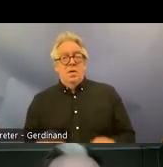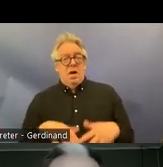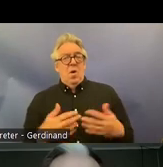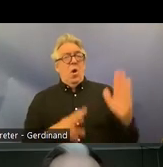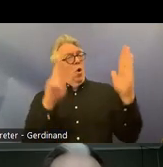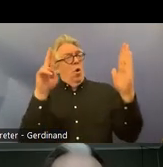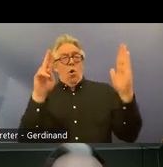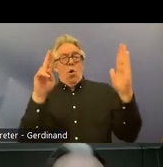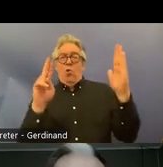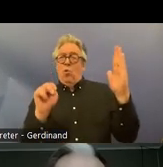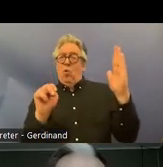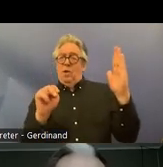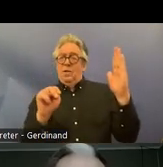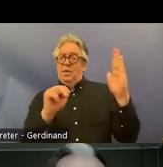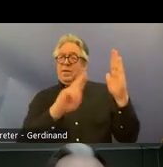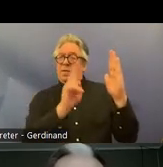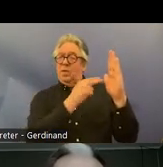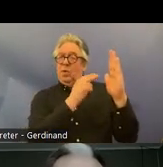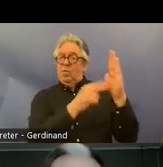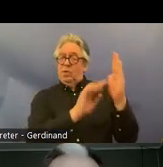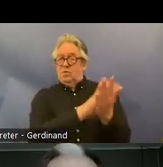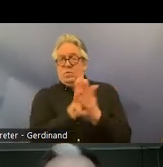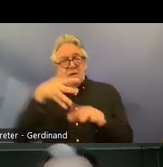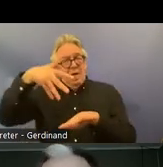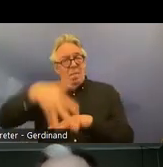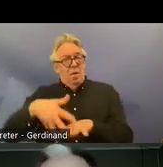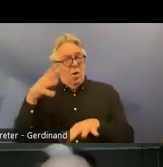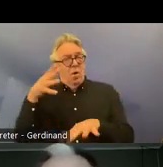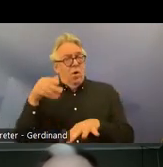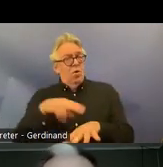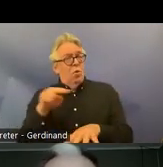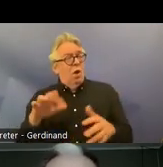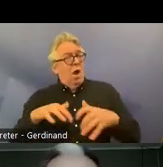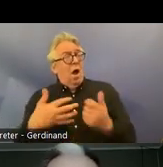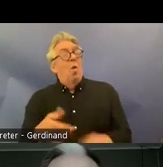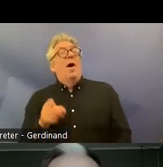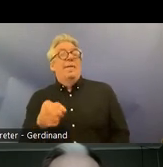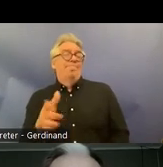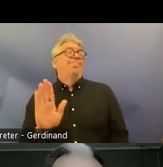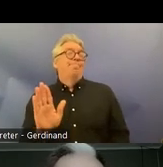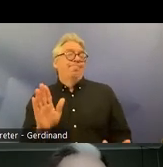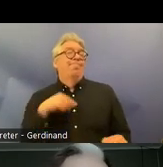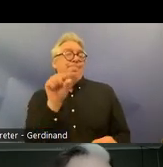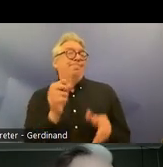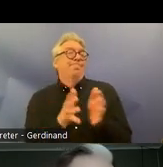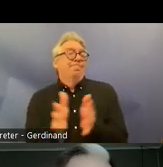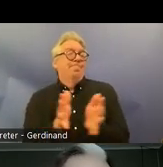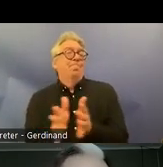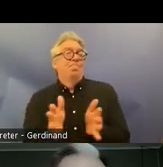crpd um it is necessary to place this in a context of how human rights treaties